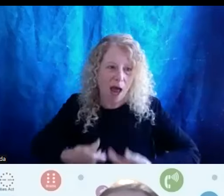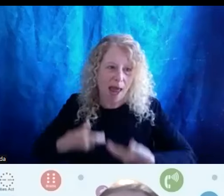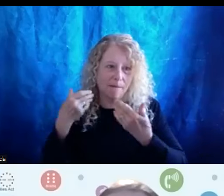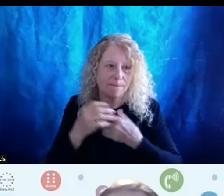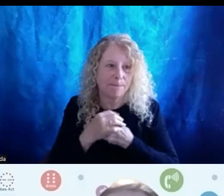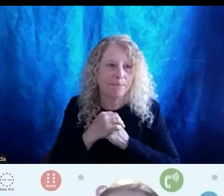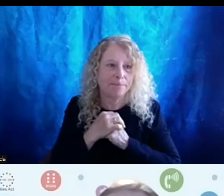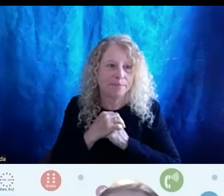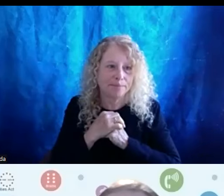Thank you